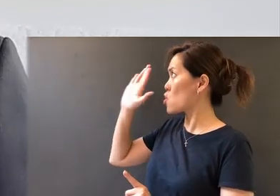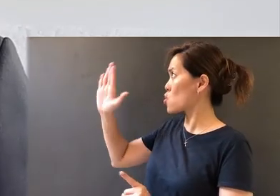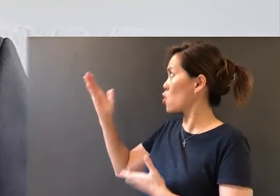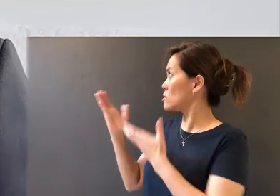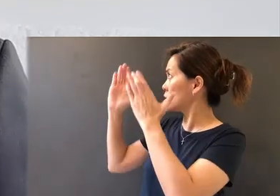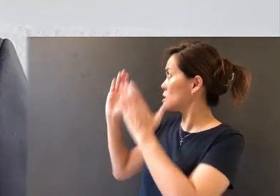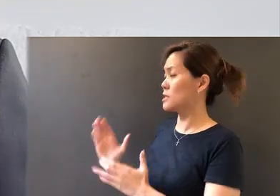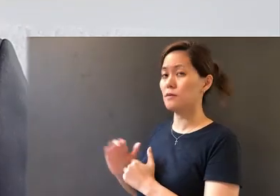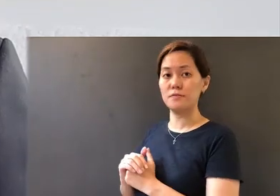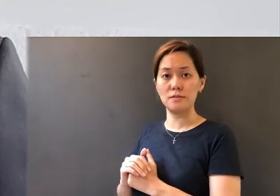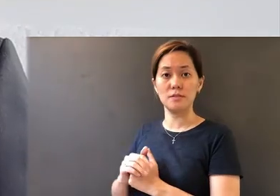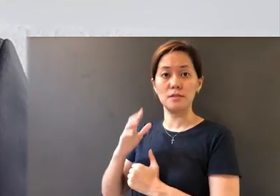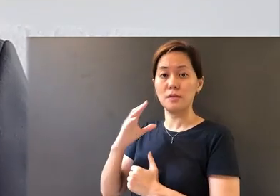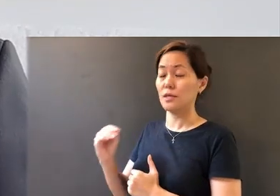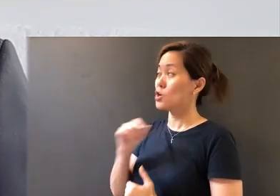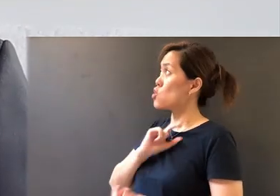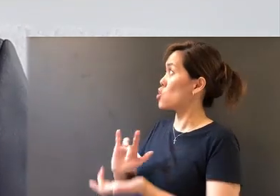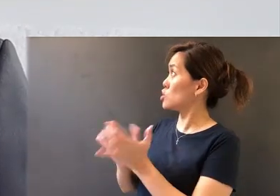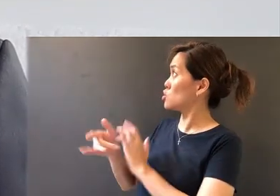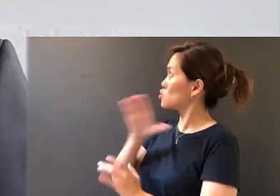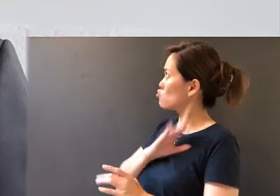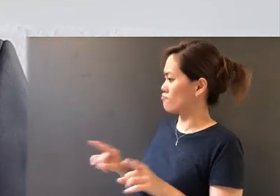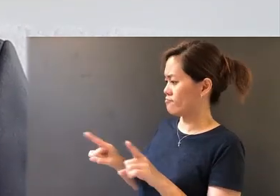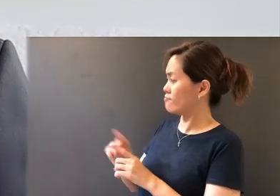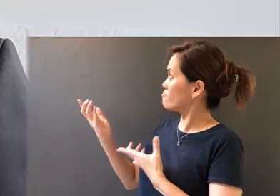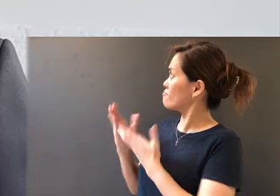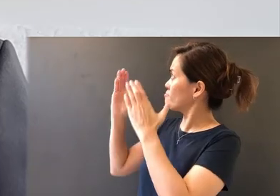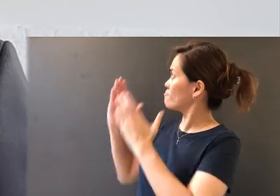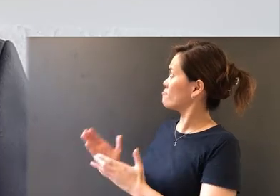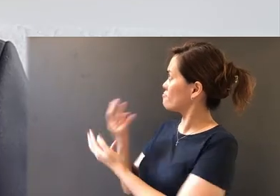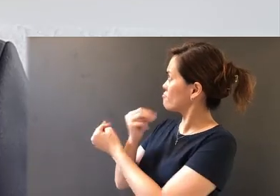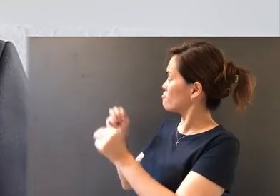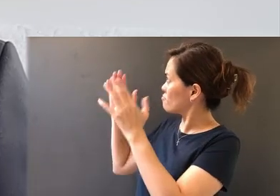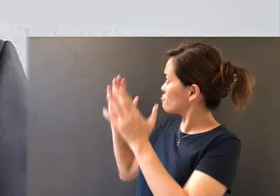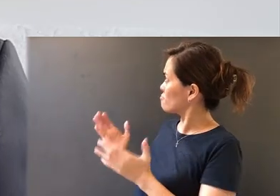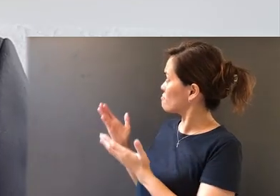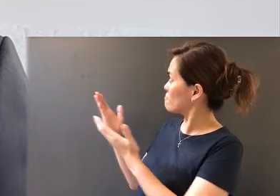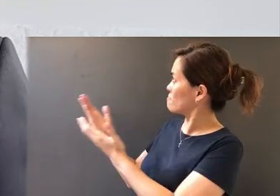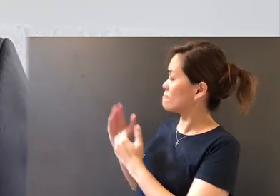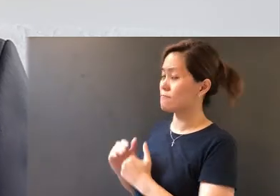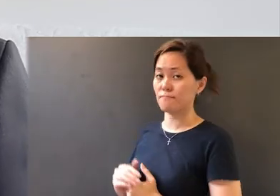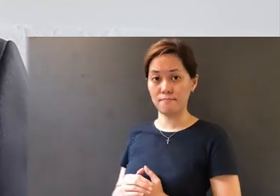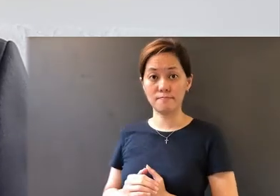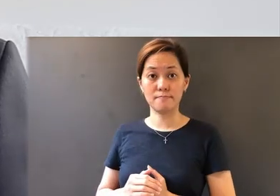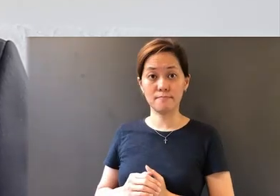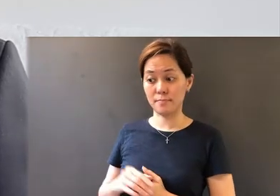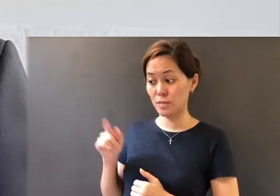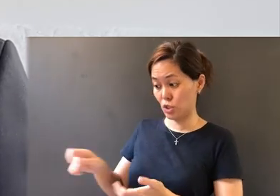and of the Lord Jesus Christ, the Messiah. And he's writing this letter